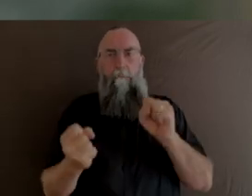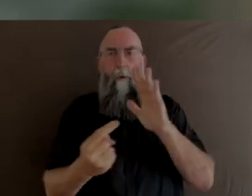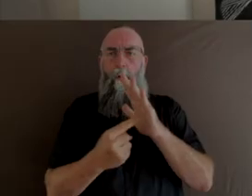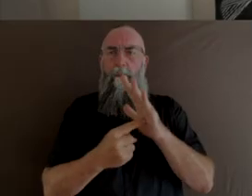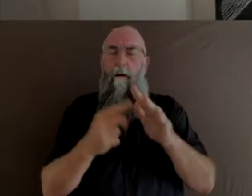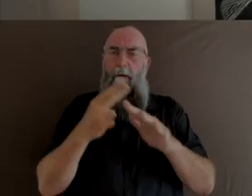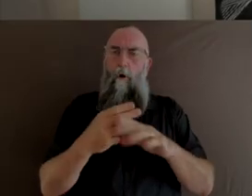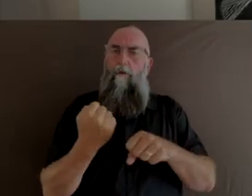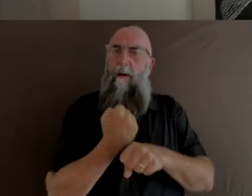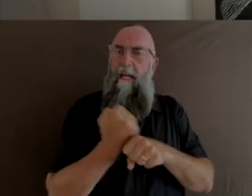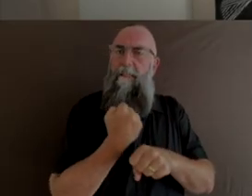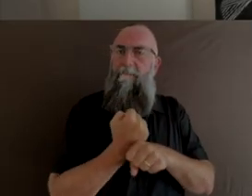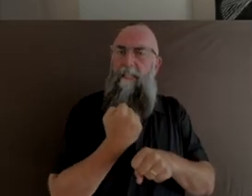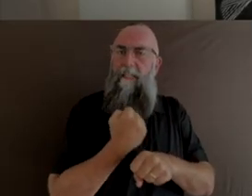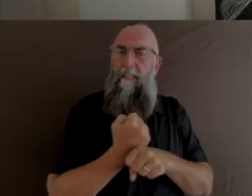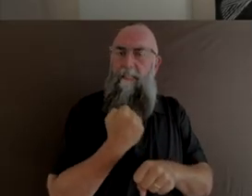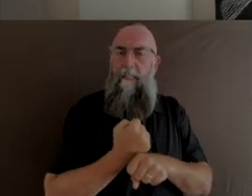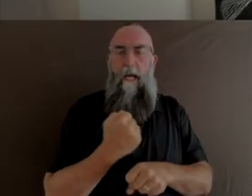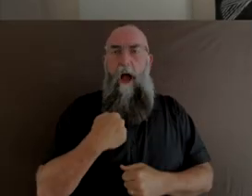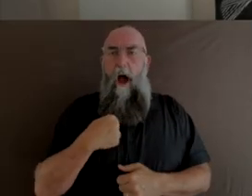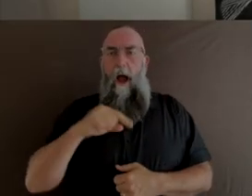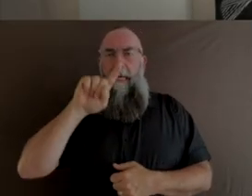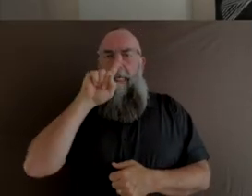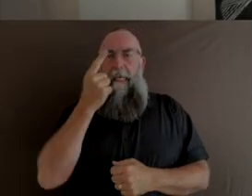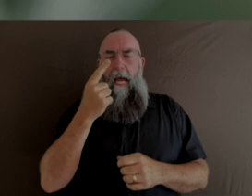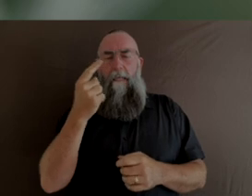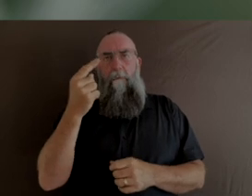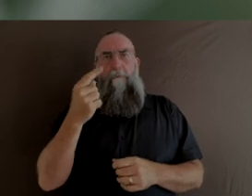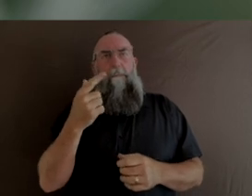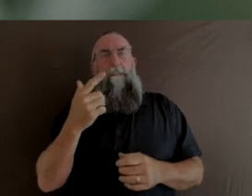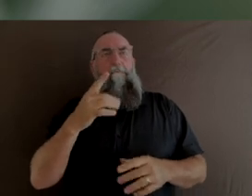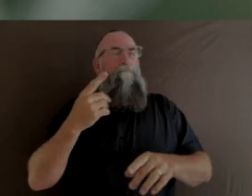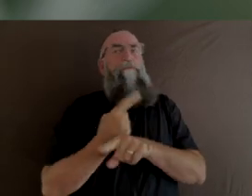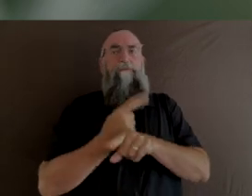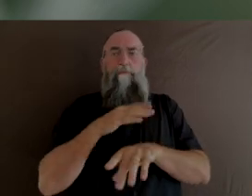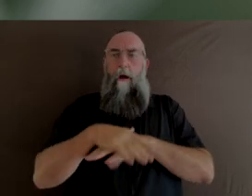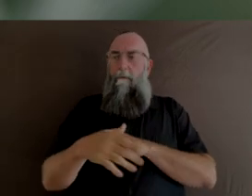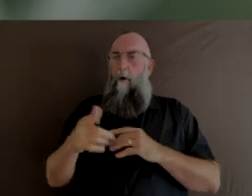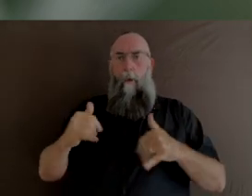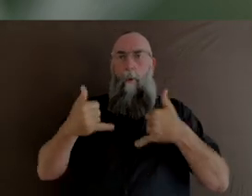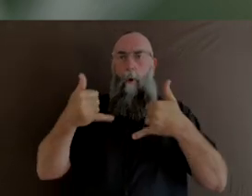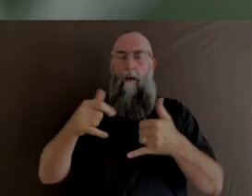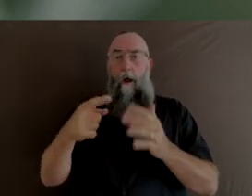I can't underestimate the importance of awards like this. Ros Bower, what an extraordinary human being.